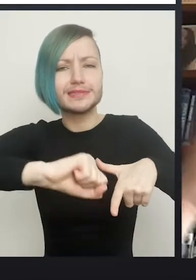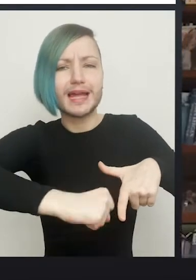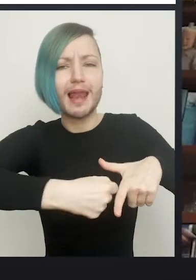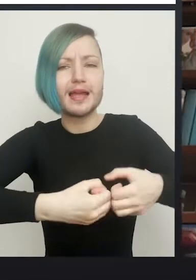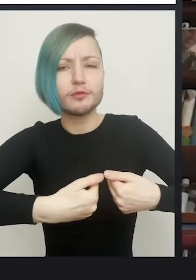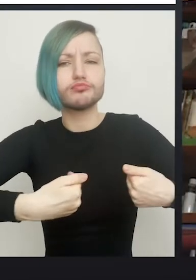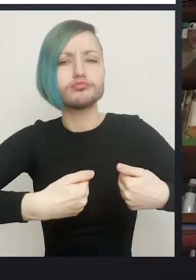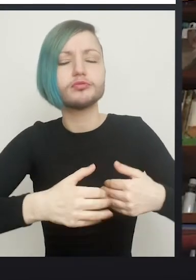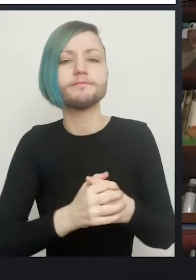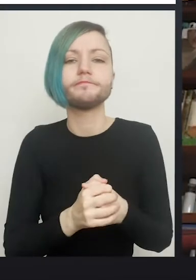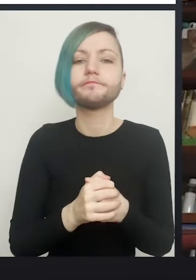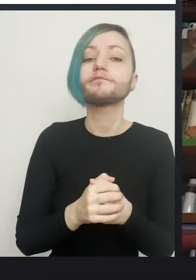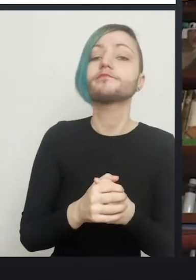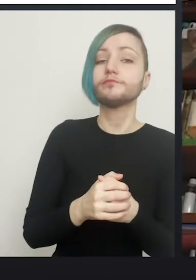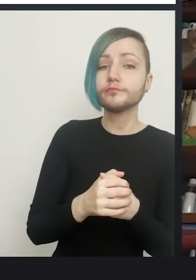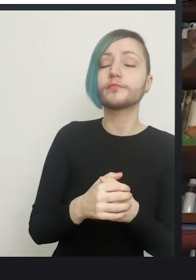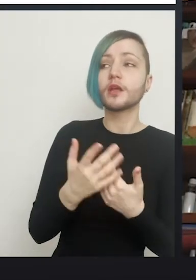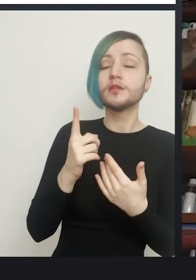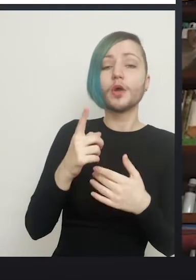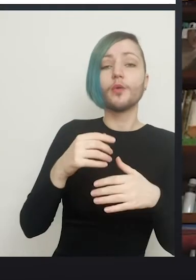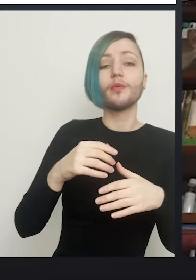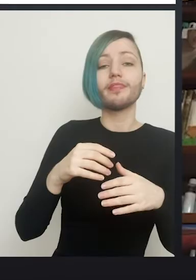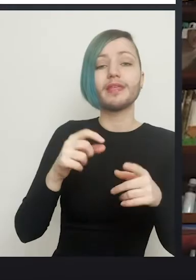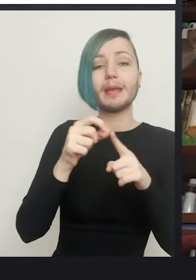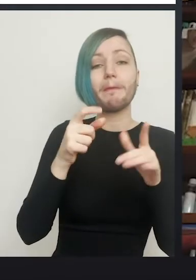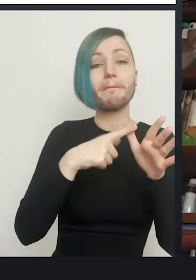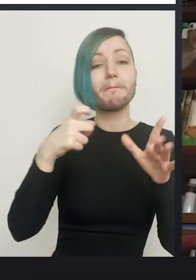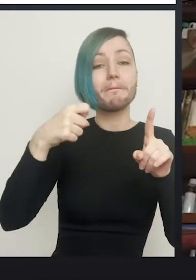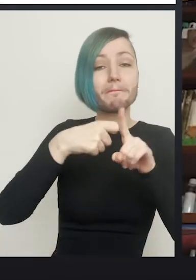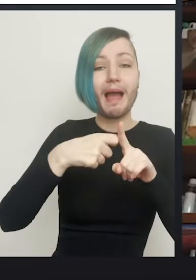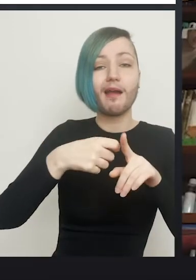The pack comes out five days after the operation, and the urethral catheter – that's the tube